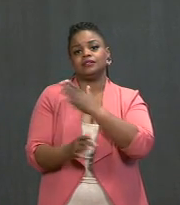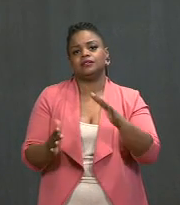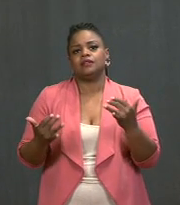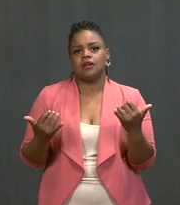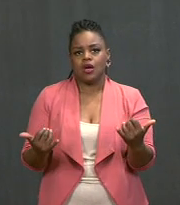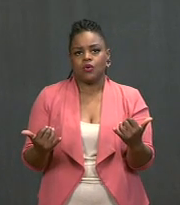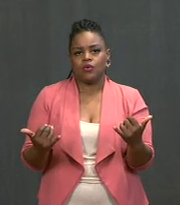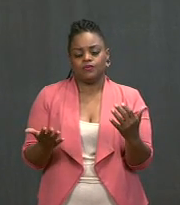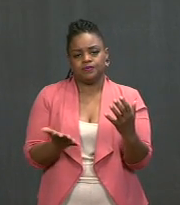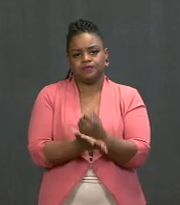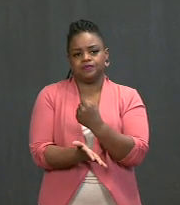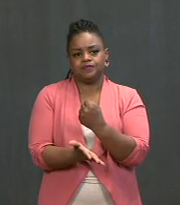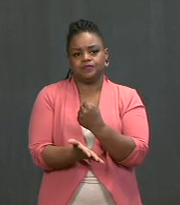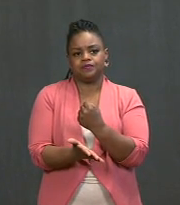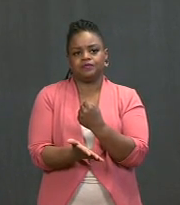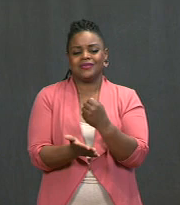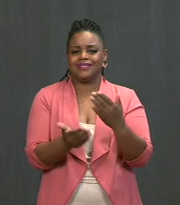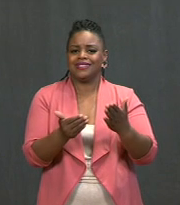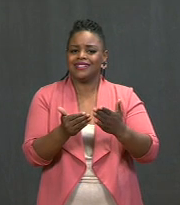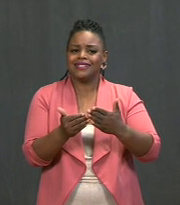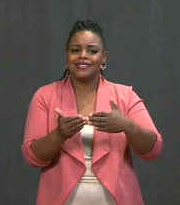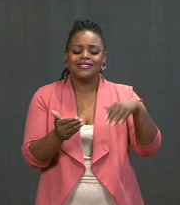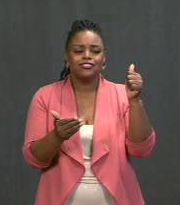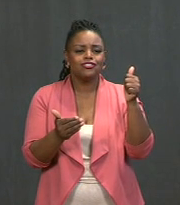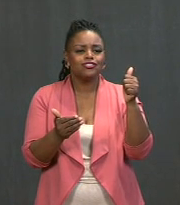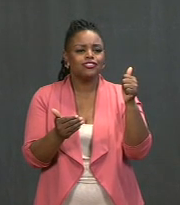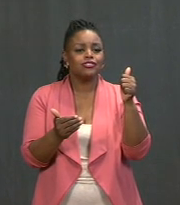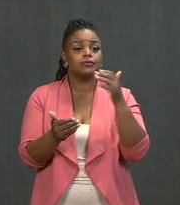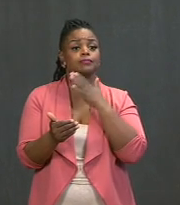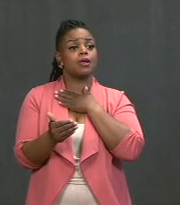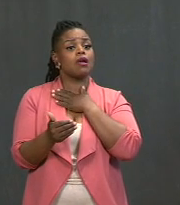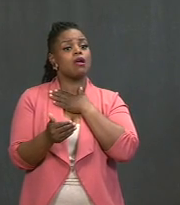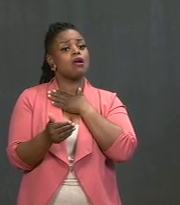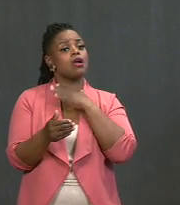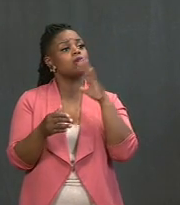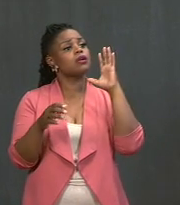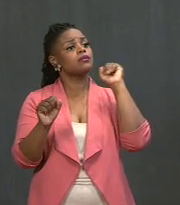To make it easier, my administration is sending aid to community groups